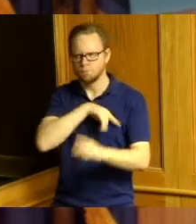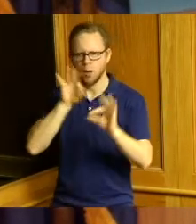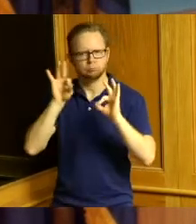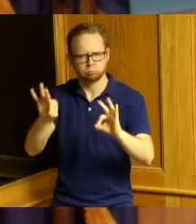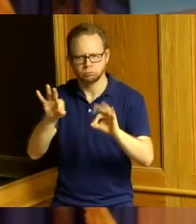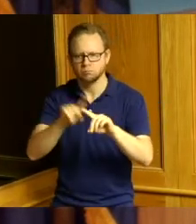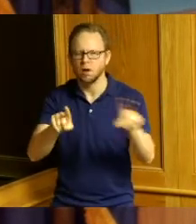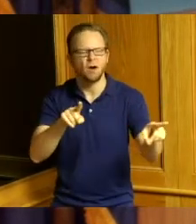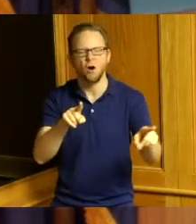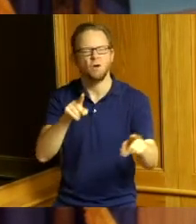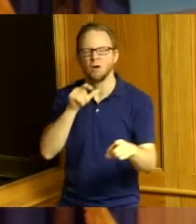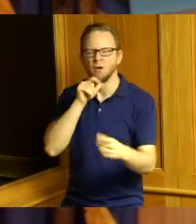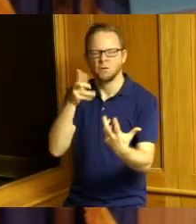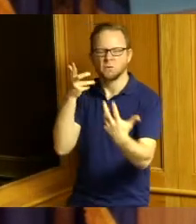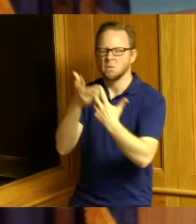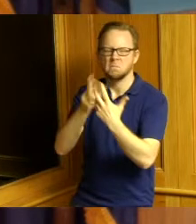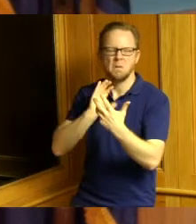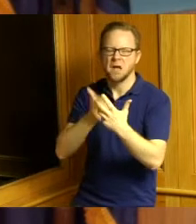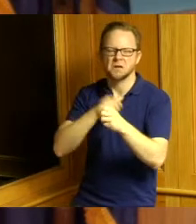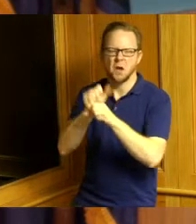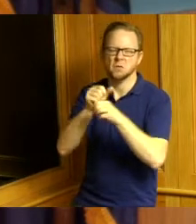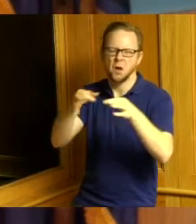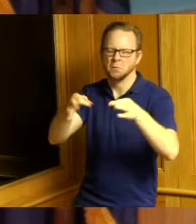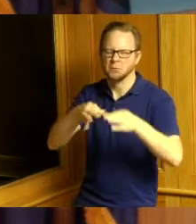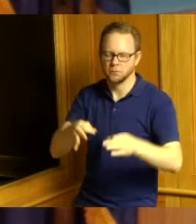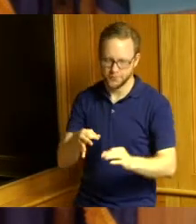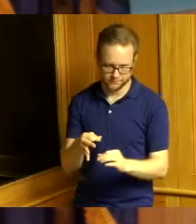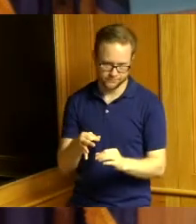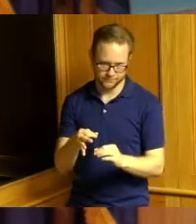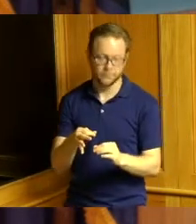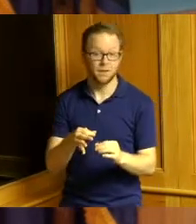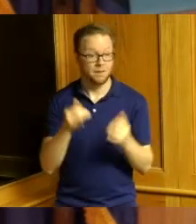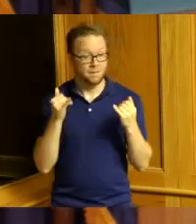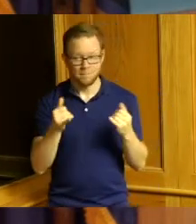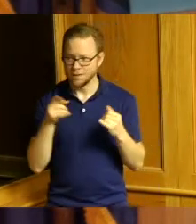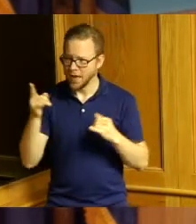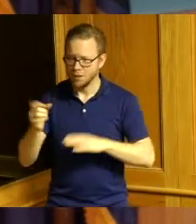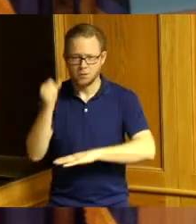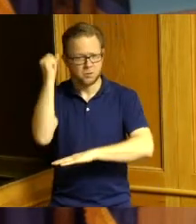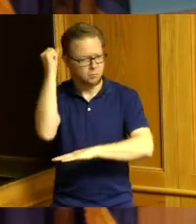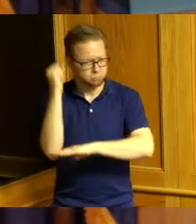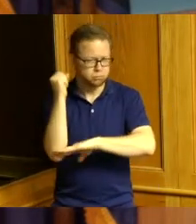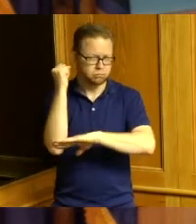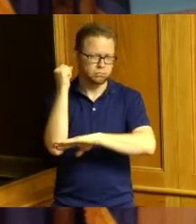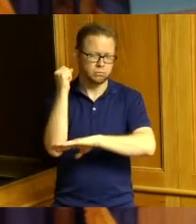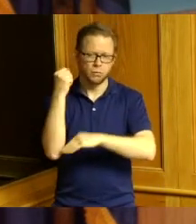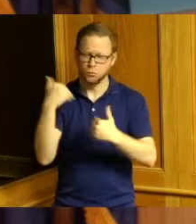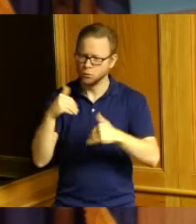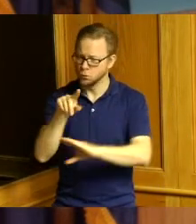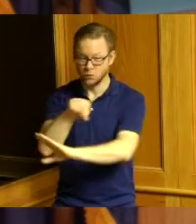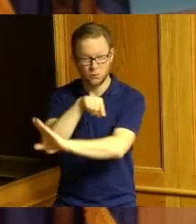and today to break all those barriers with someone who is qualified but also committed and connected